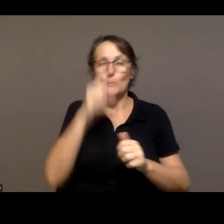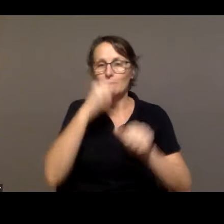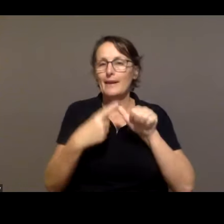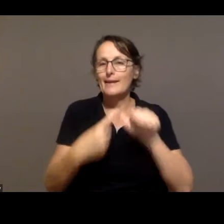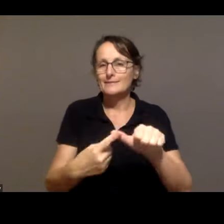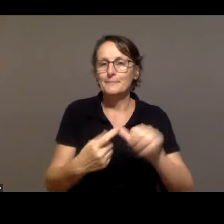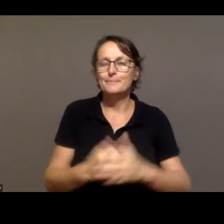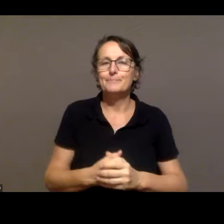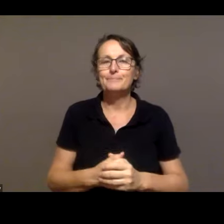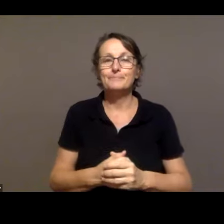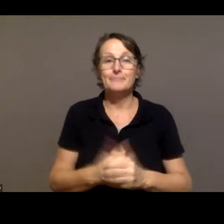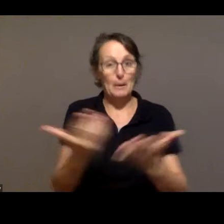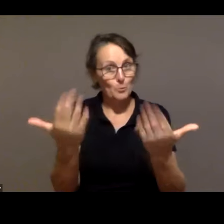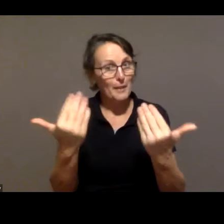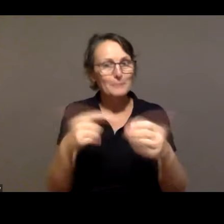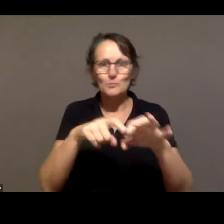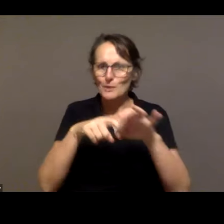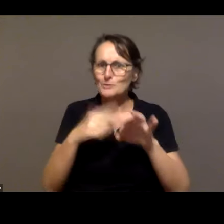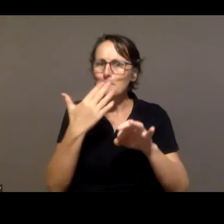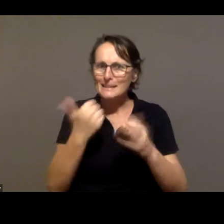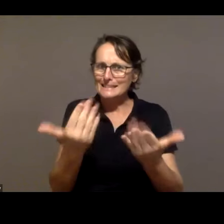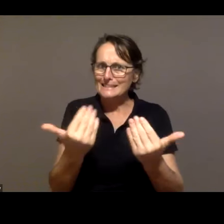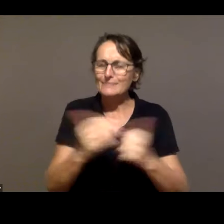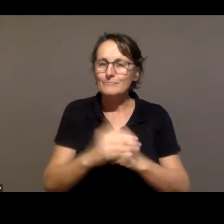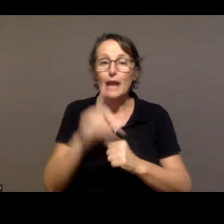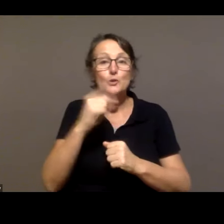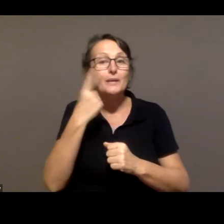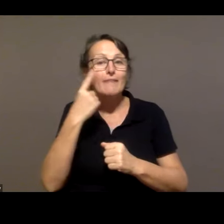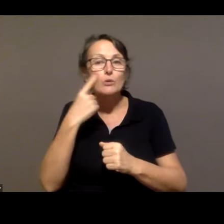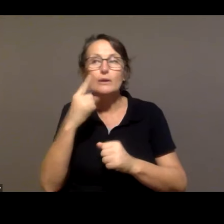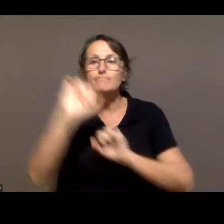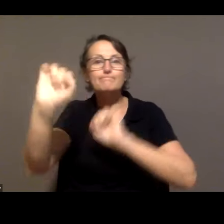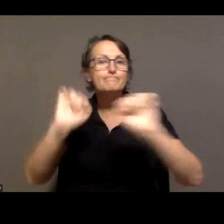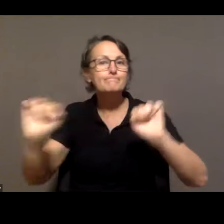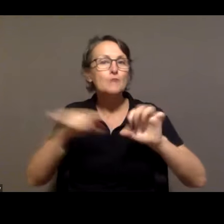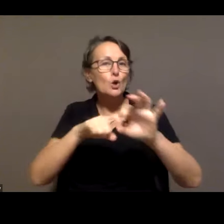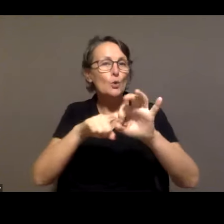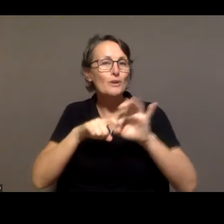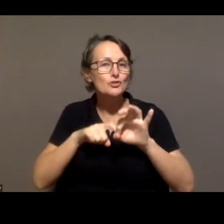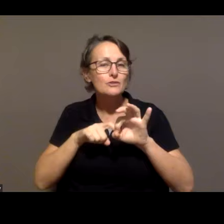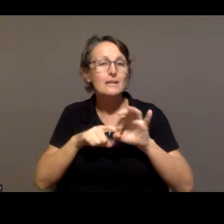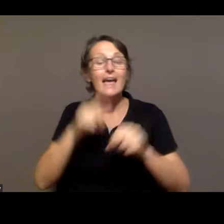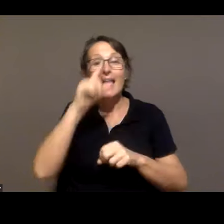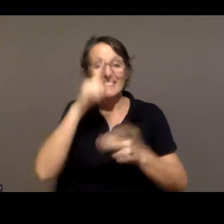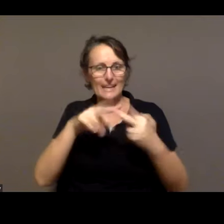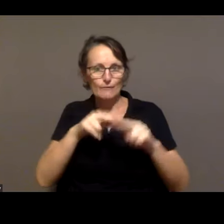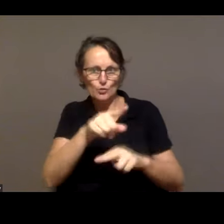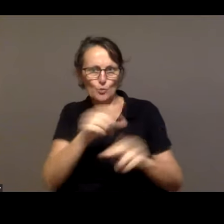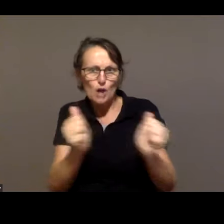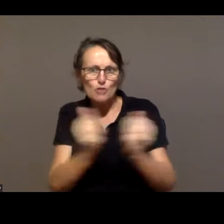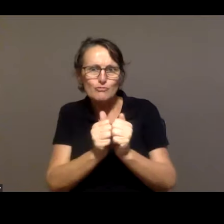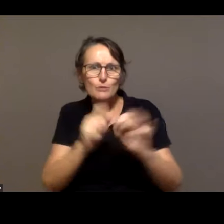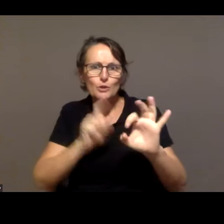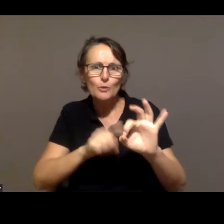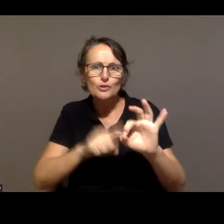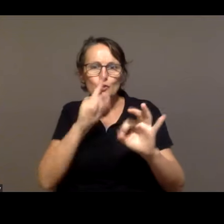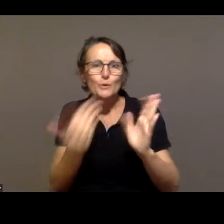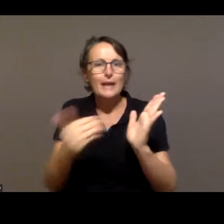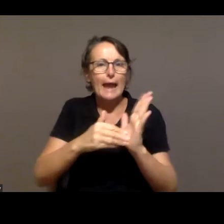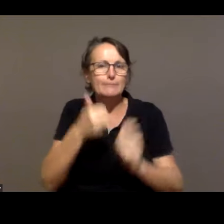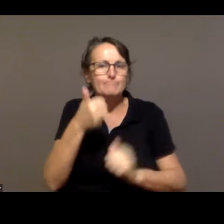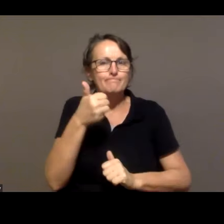You'll be able to see other people's questions, I believe, I think you